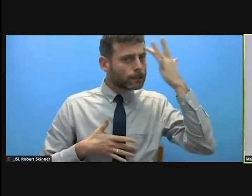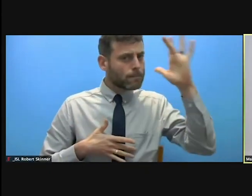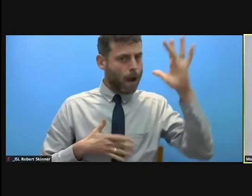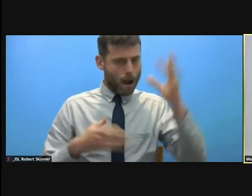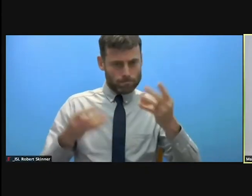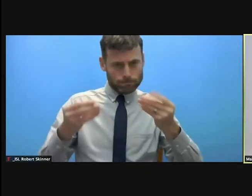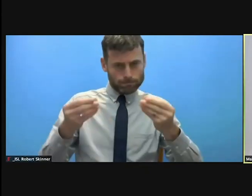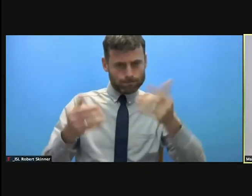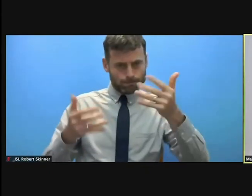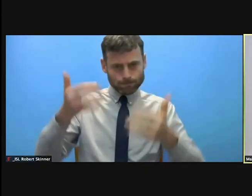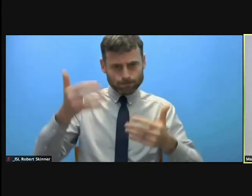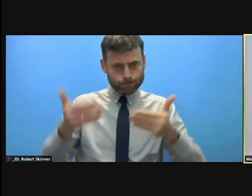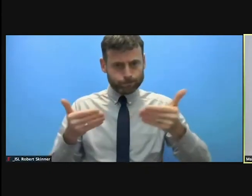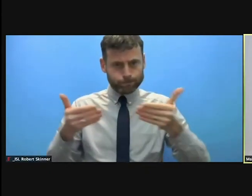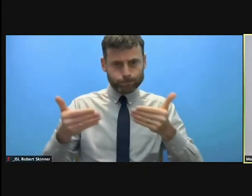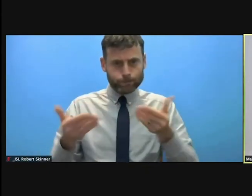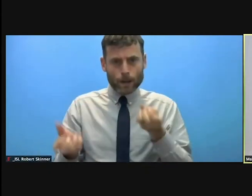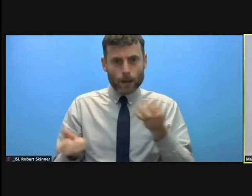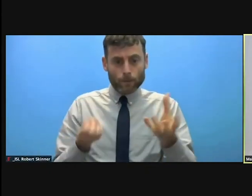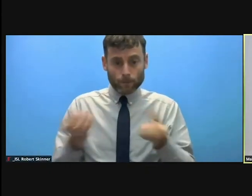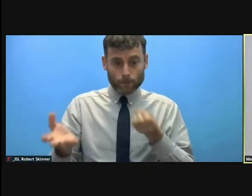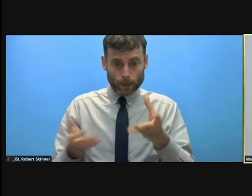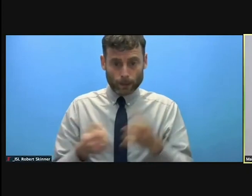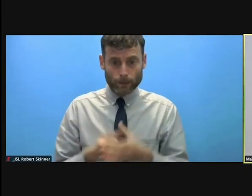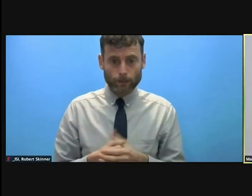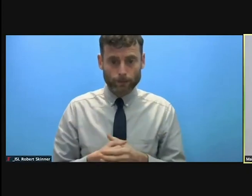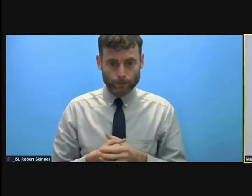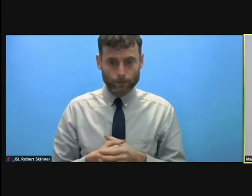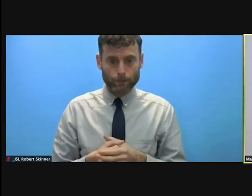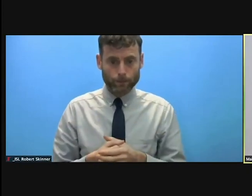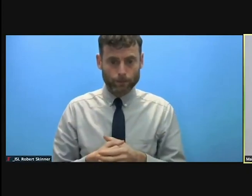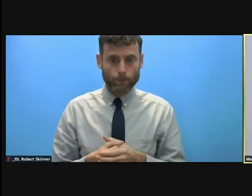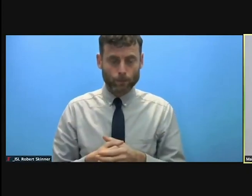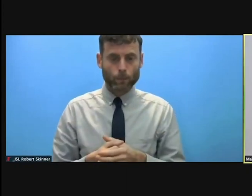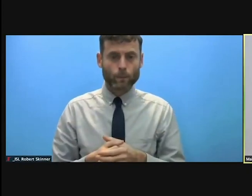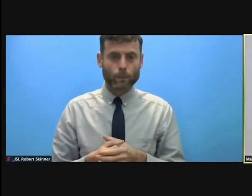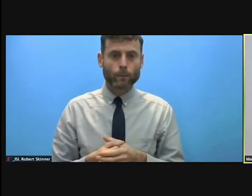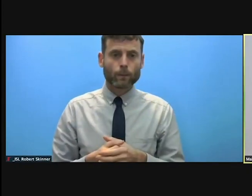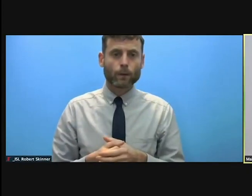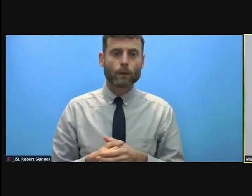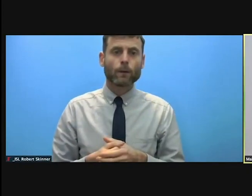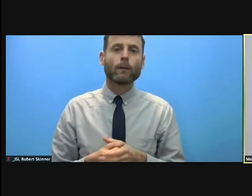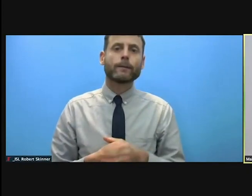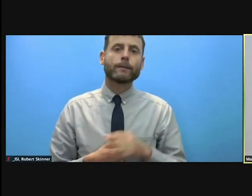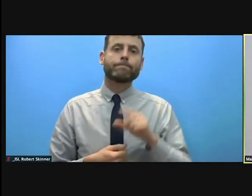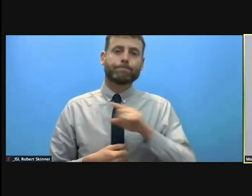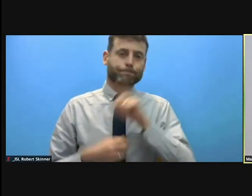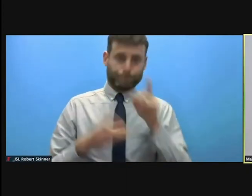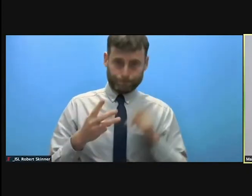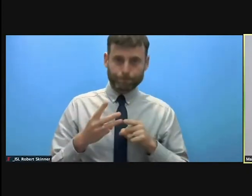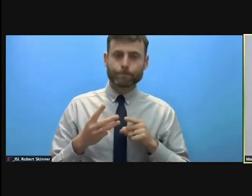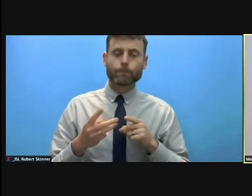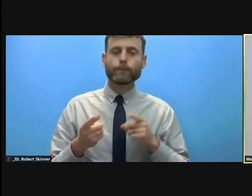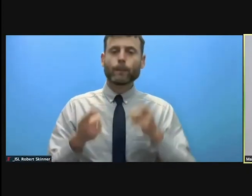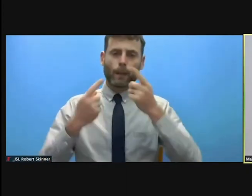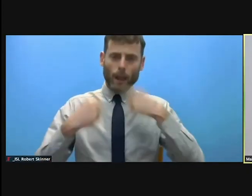Furthermore, reducing protection risk requires also intervention that change behavior